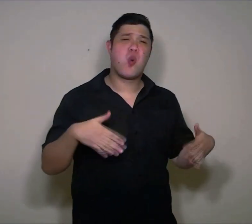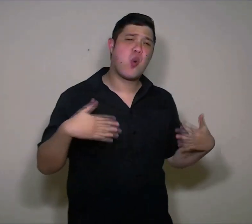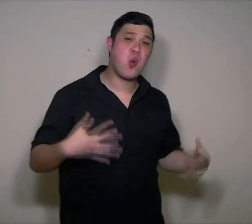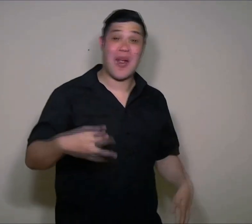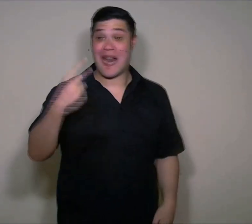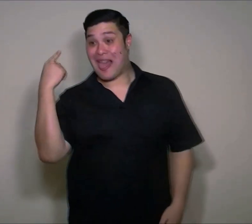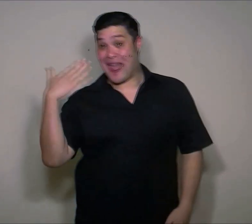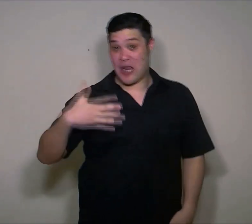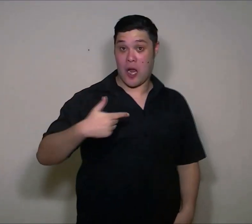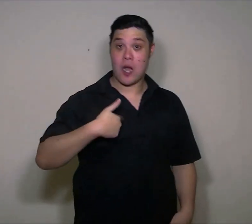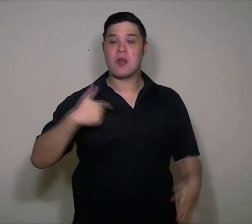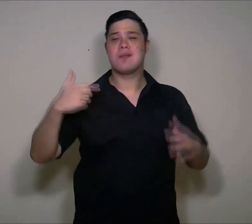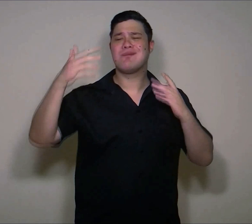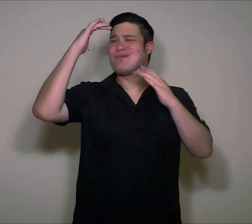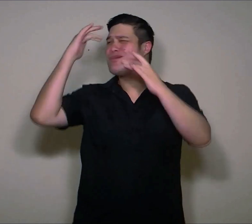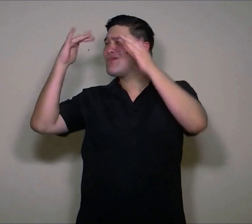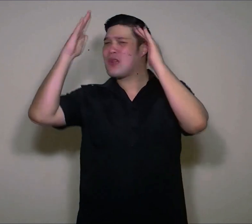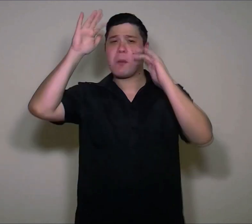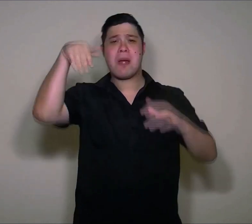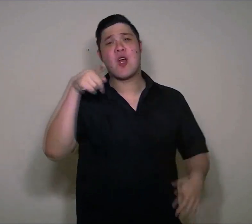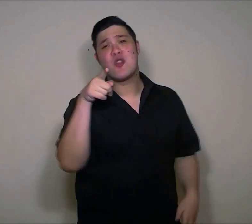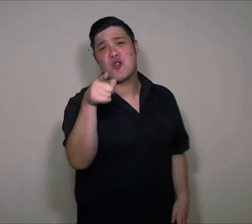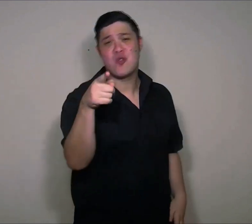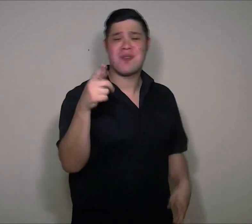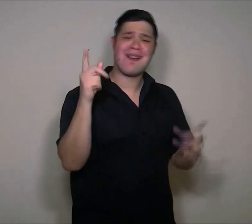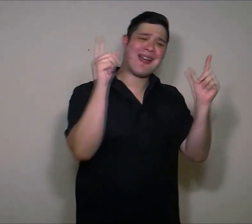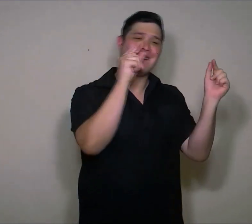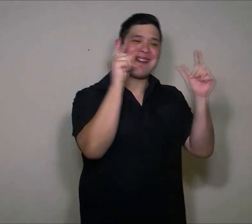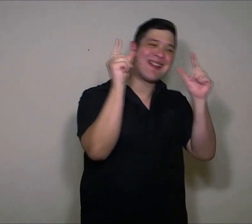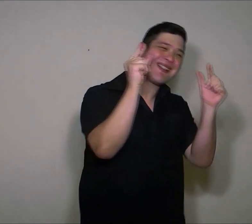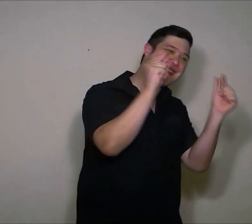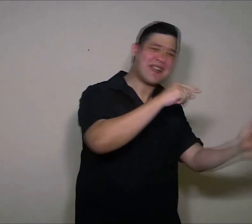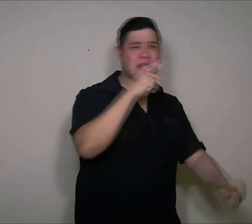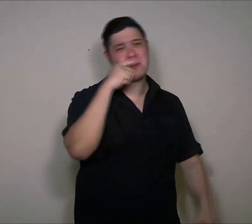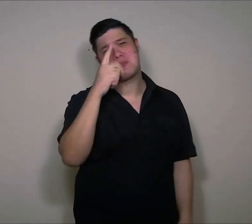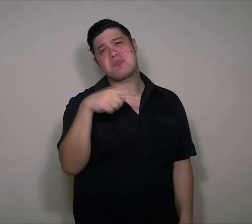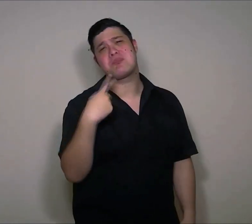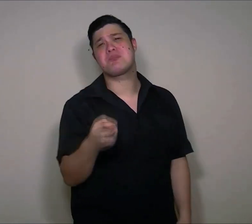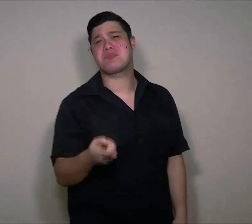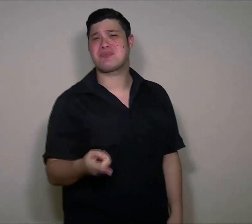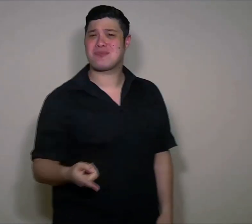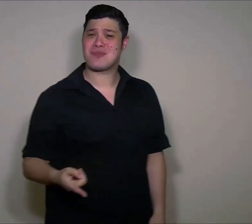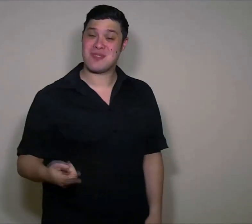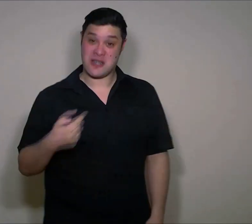I kept thinking about ya as i could not sleep a wink last night